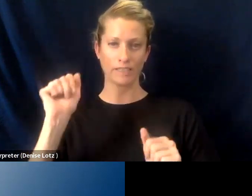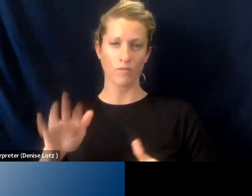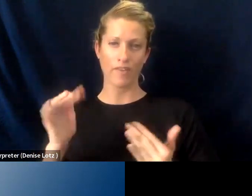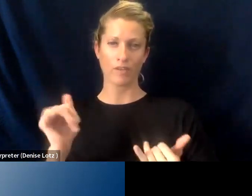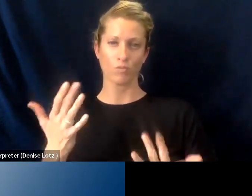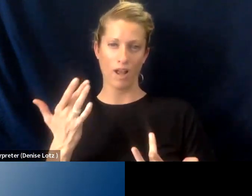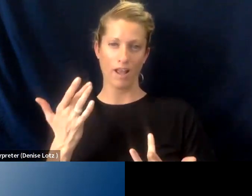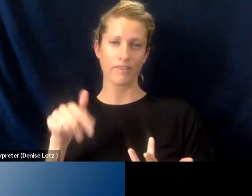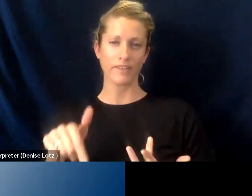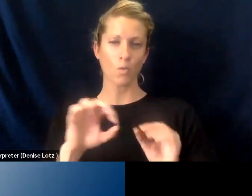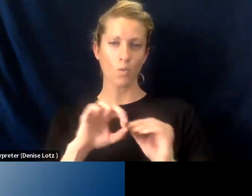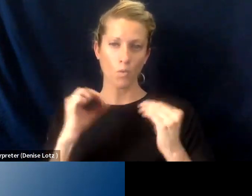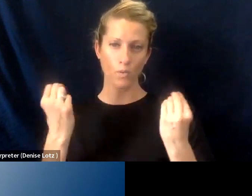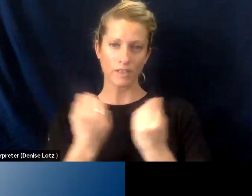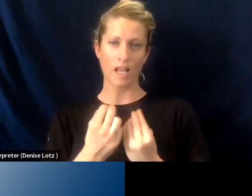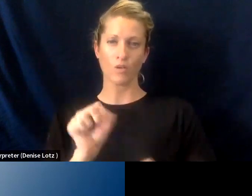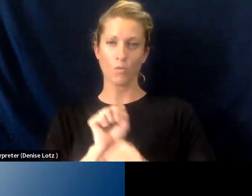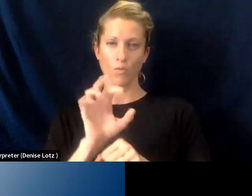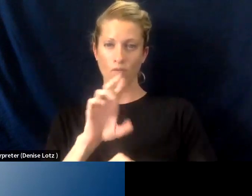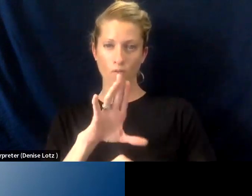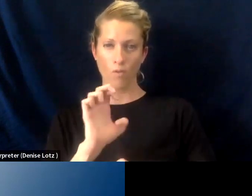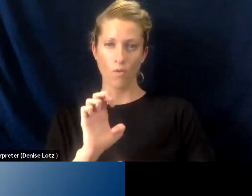And that's why community based organizations, workforce intermediaries partnerships are